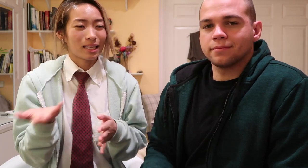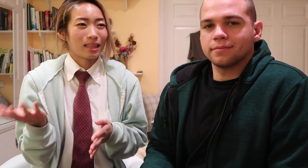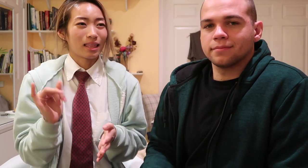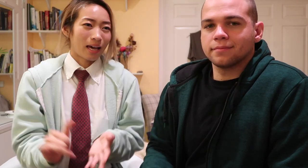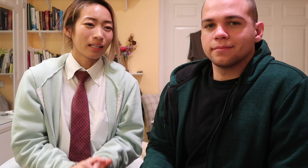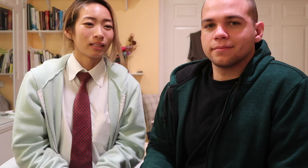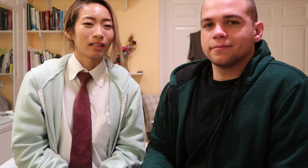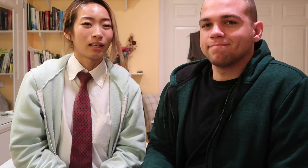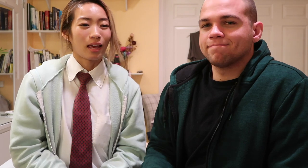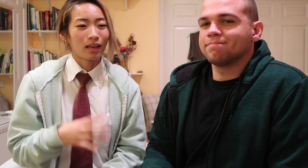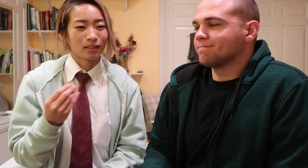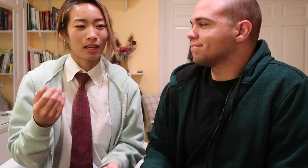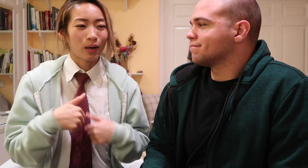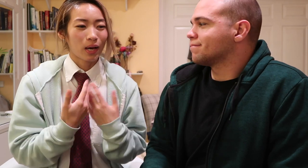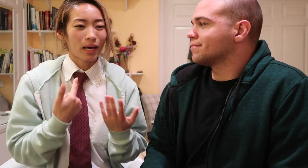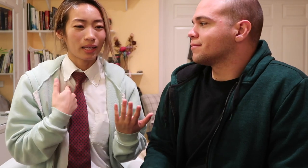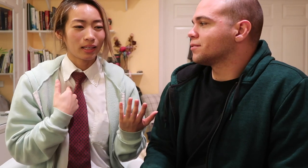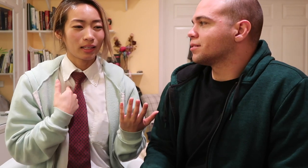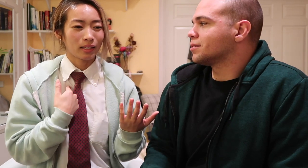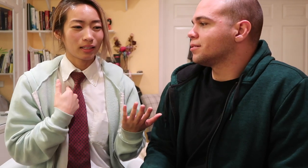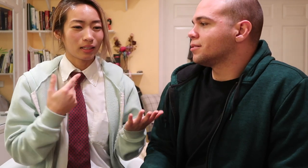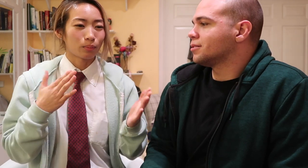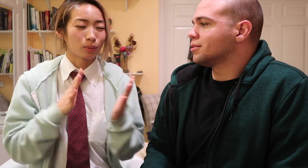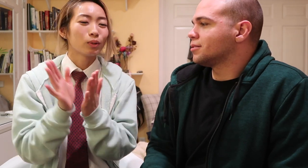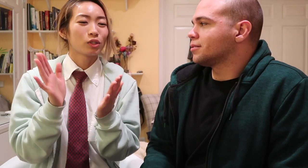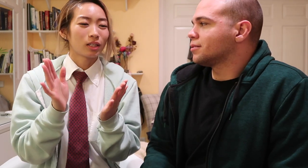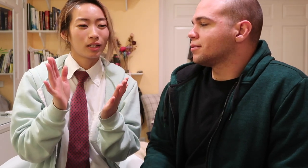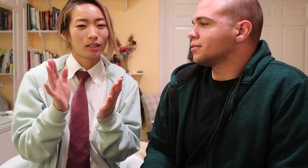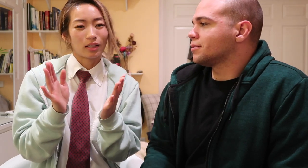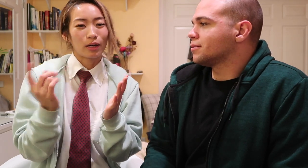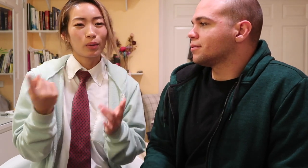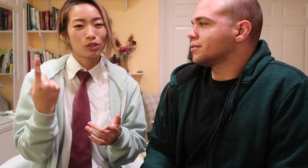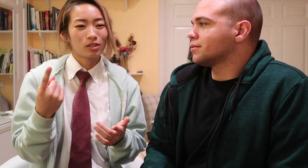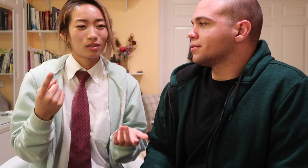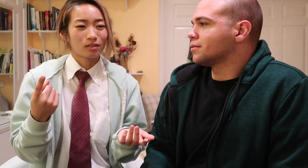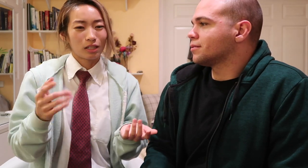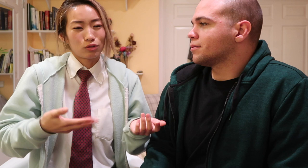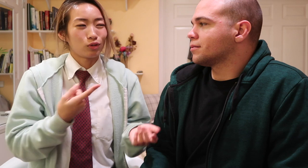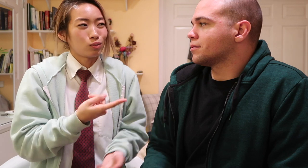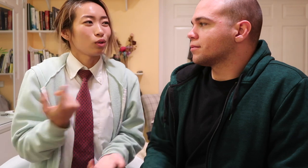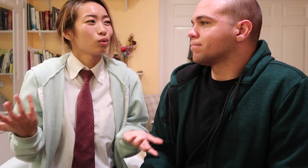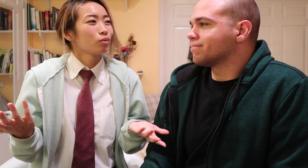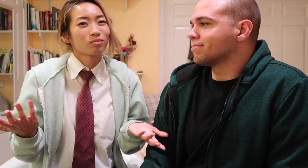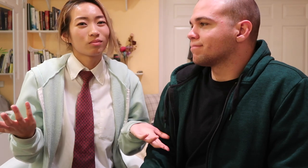like that and how I like approach it i always just introduced you